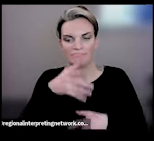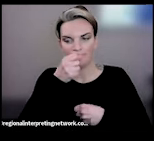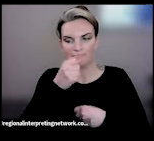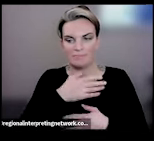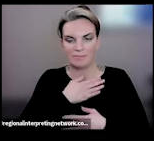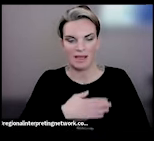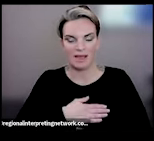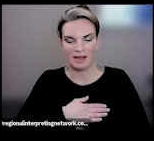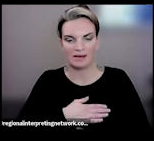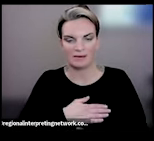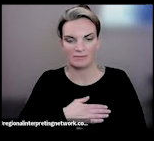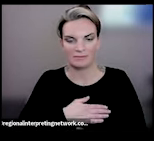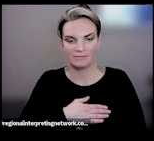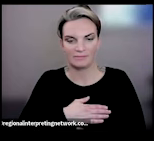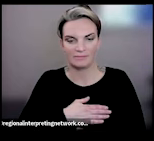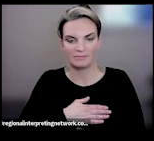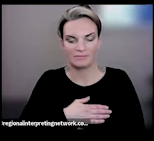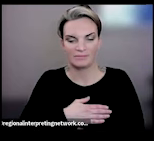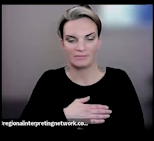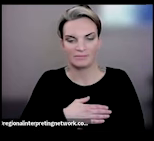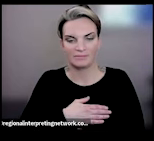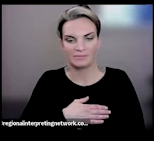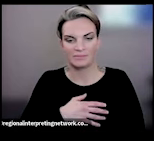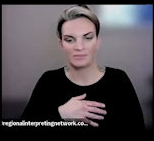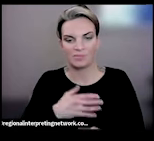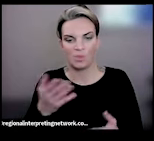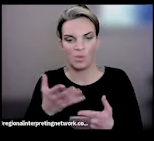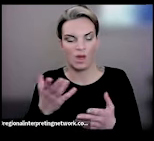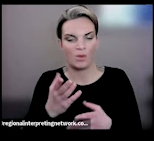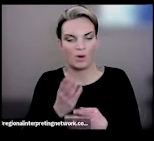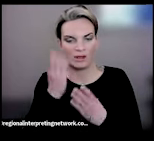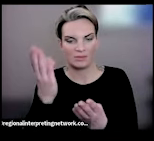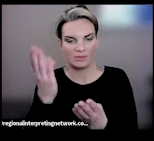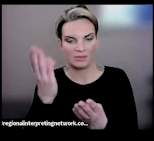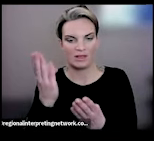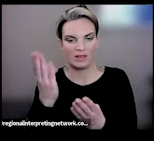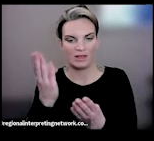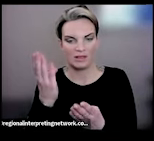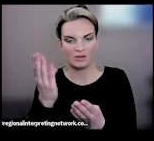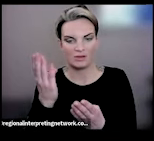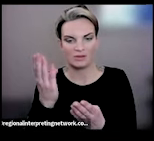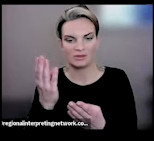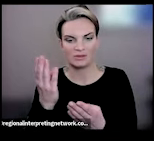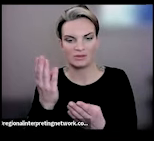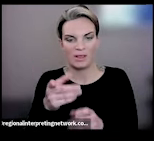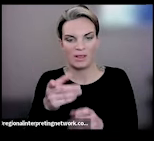is there any recommendations you could give on what they can eat, how they should be speaking